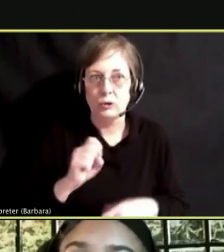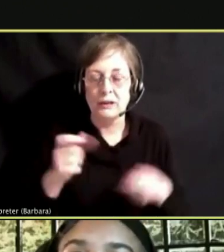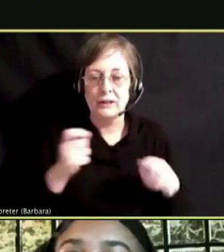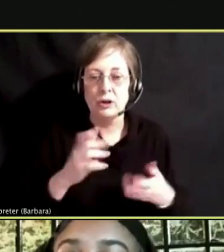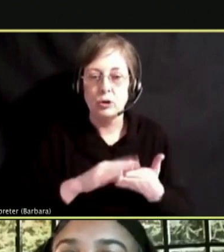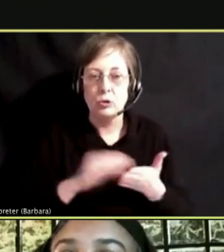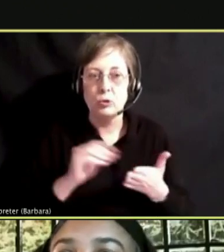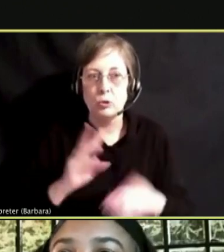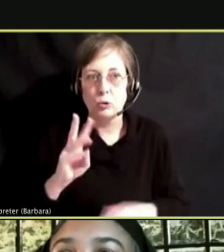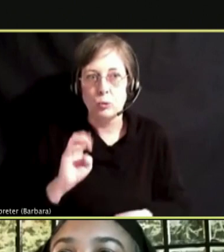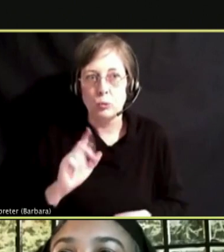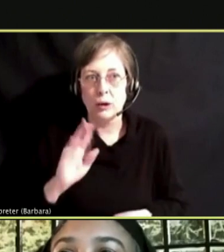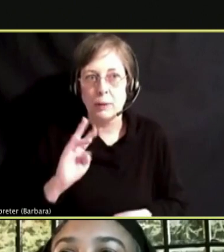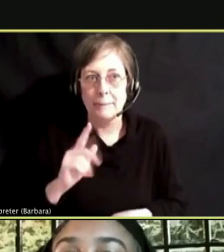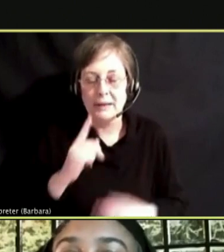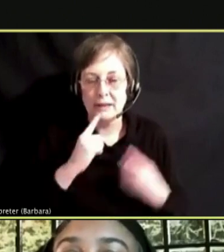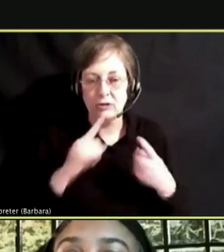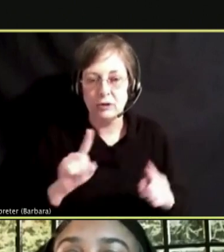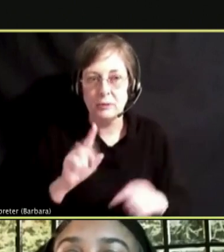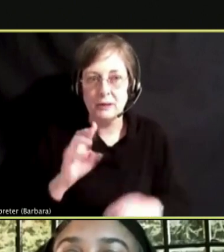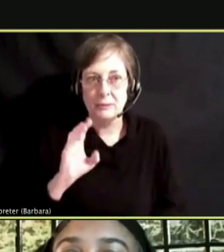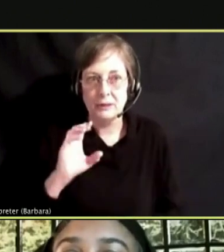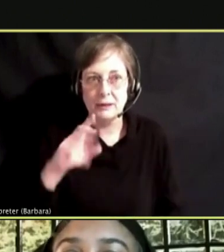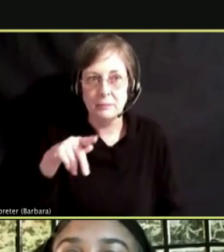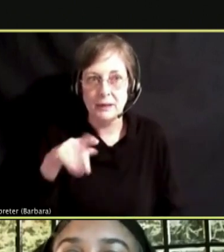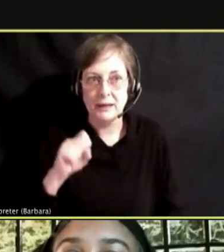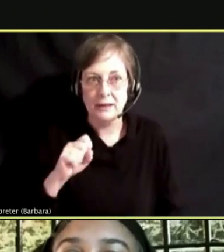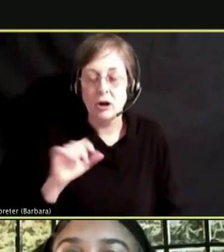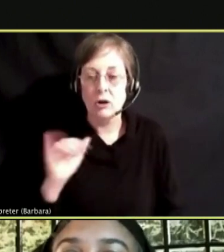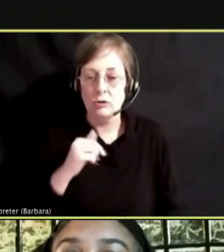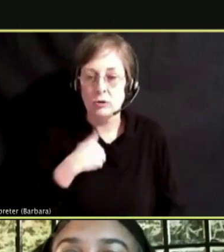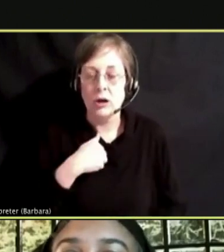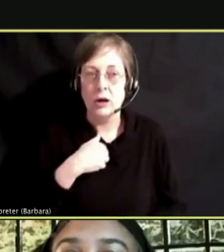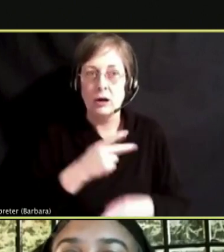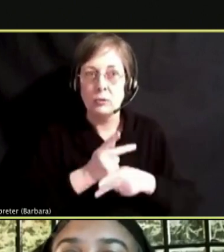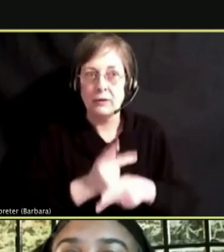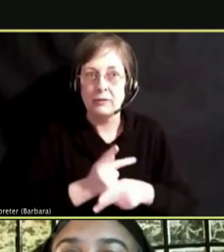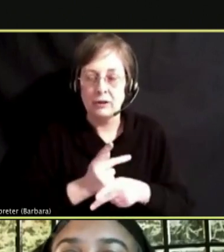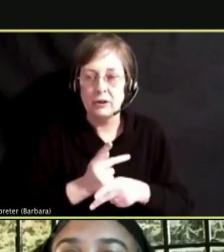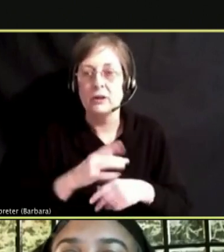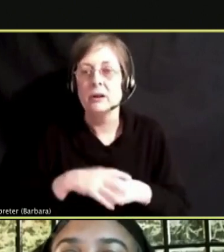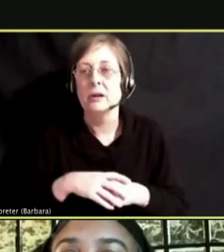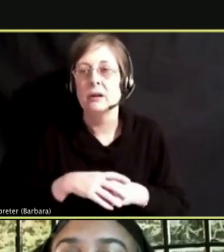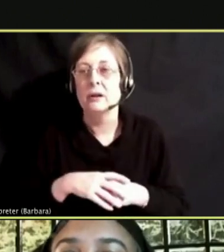COUNTY PUBLIC SCHOOLS AND I ALSO OVERSEE THE WORK AND MR.